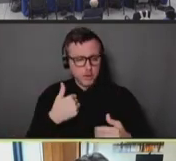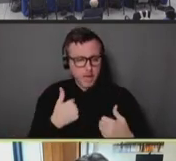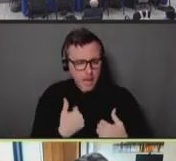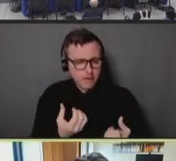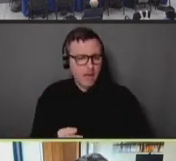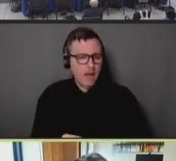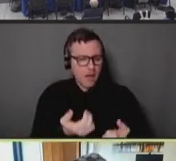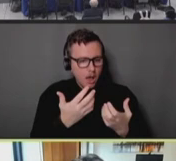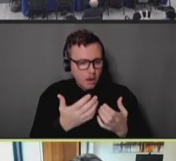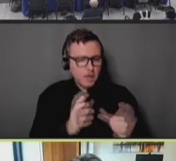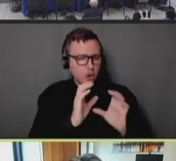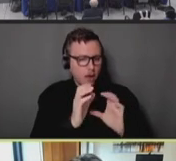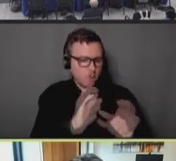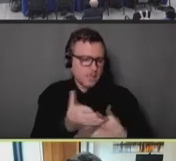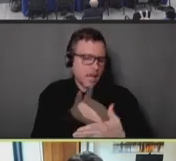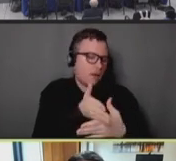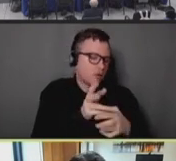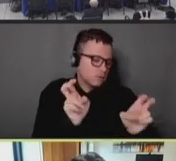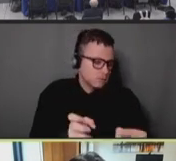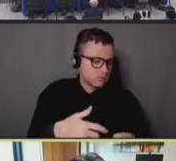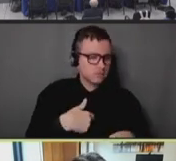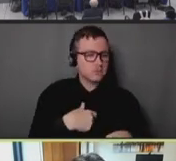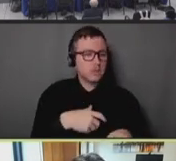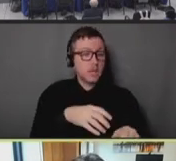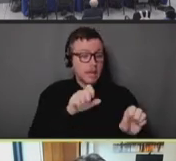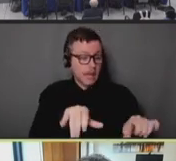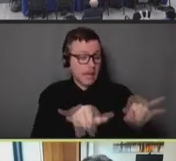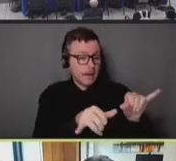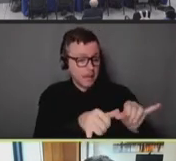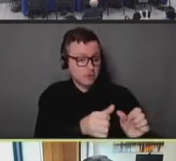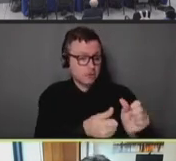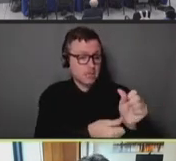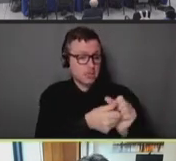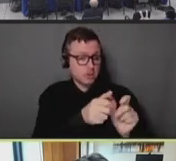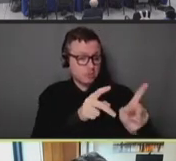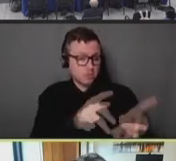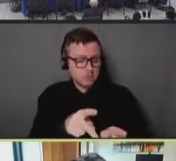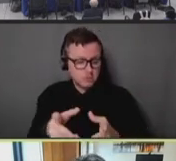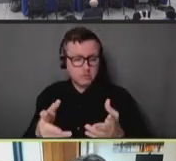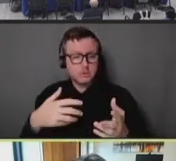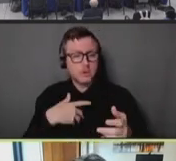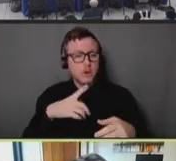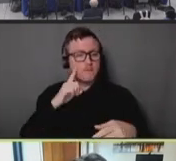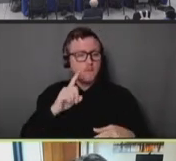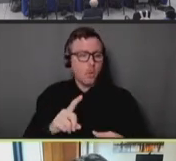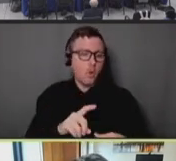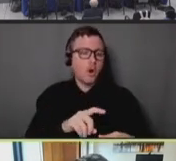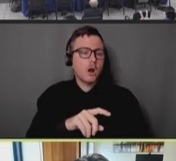on average, and we can measure them on average in terms of conversion rate. And I think we have